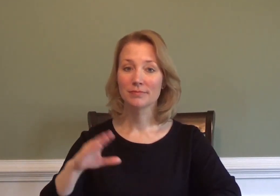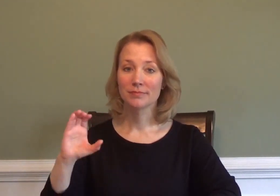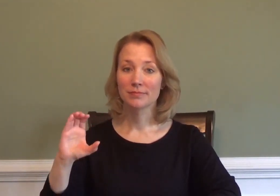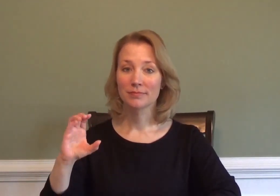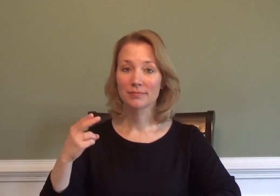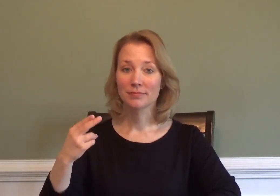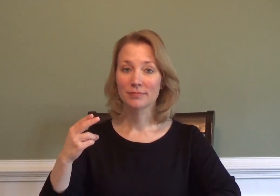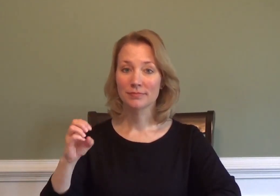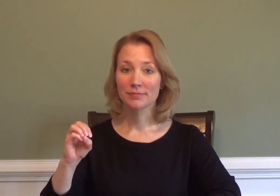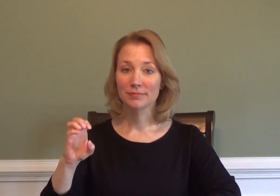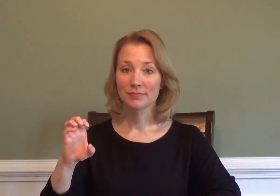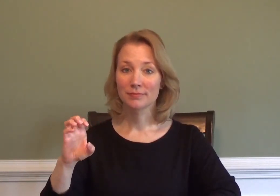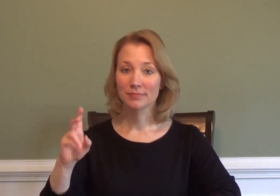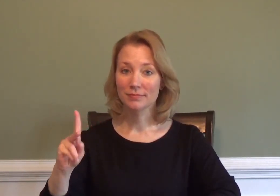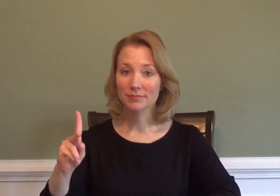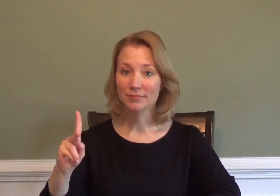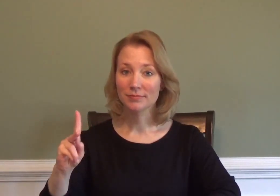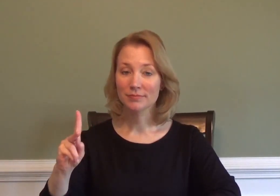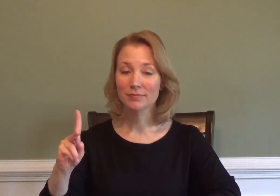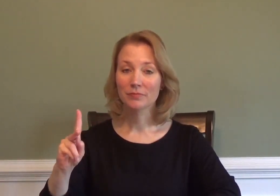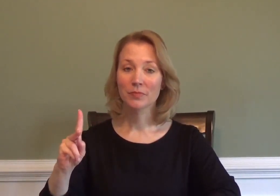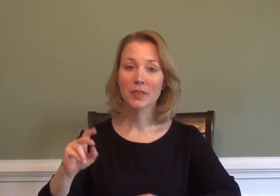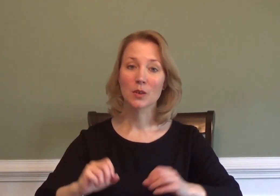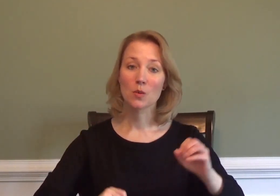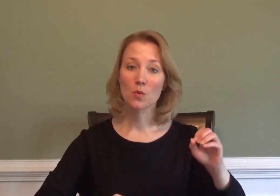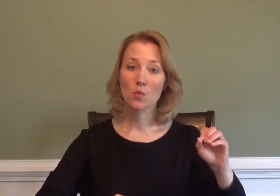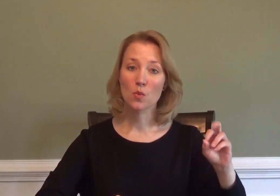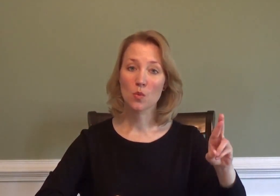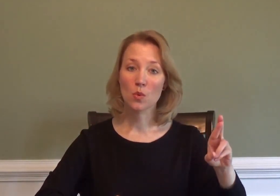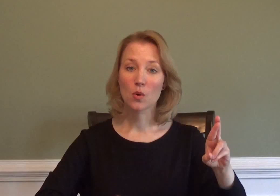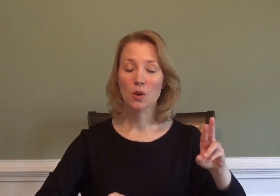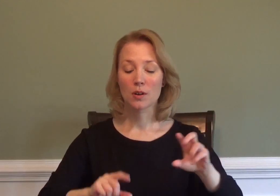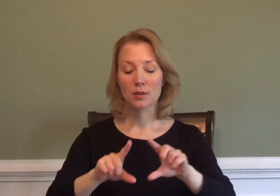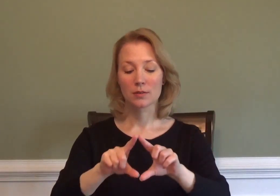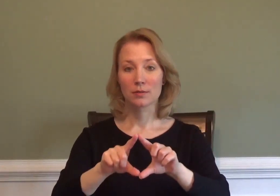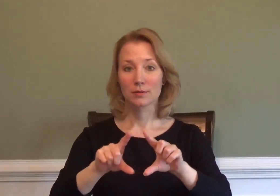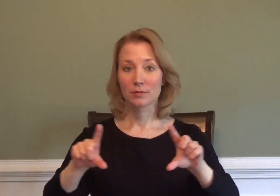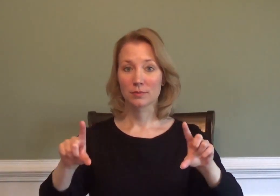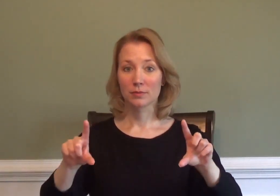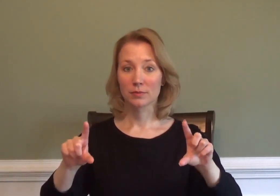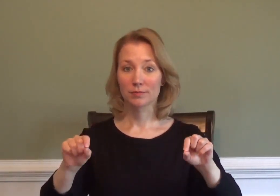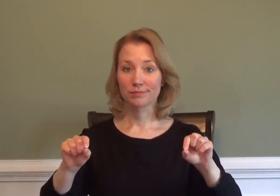fs-CHECK